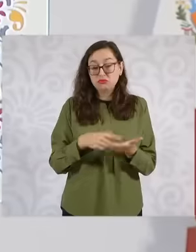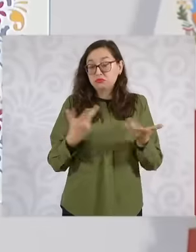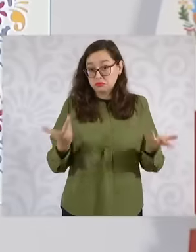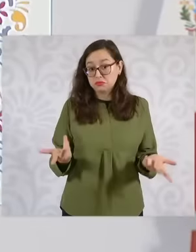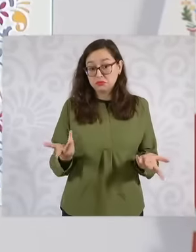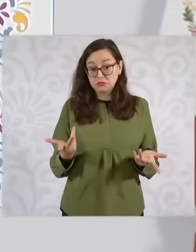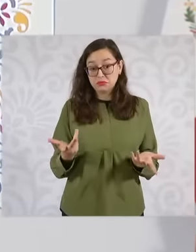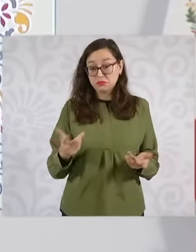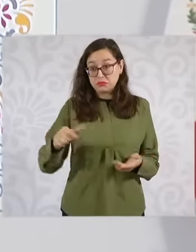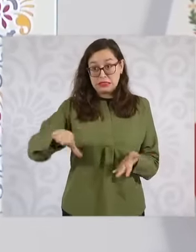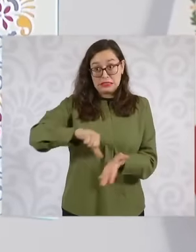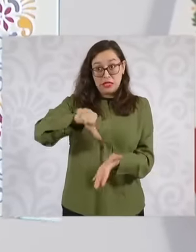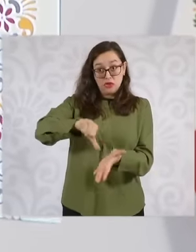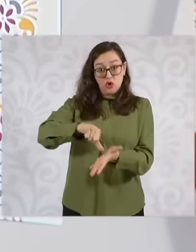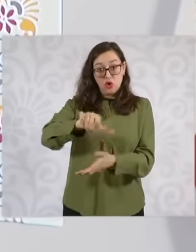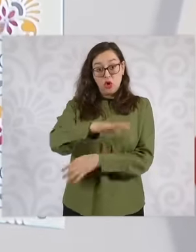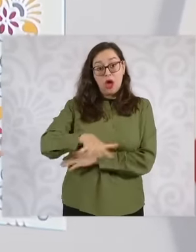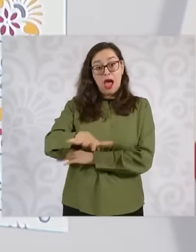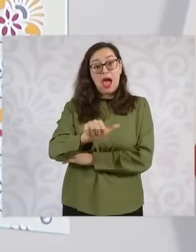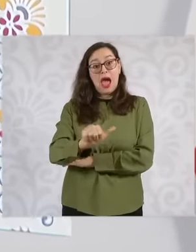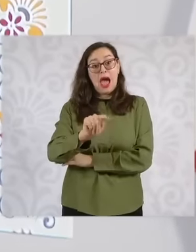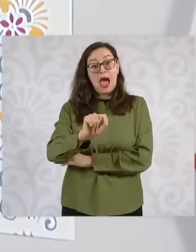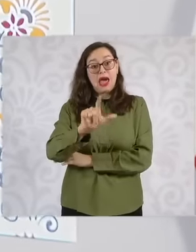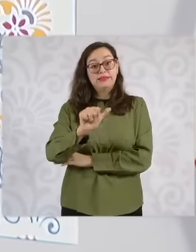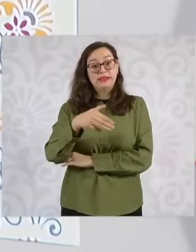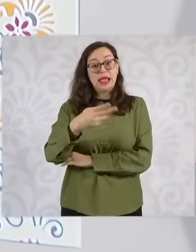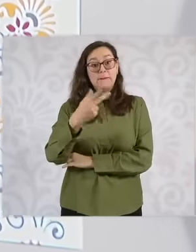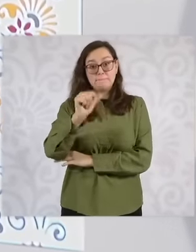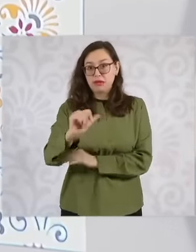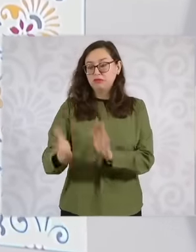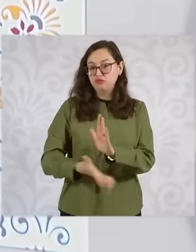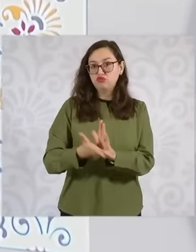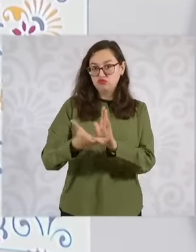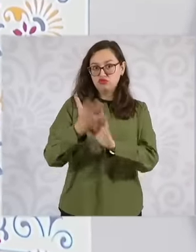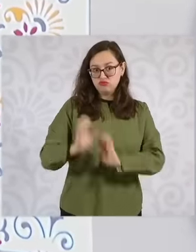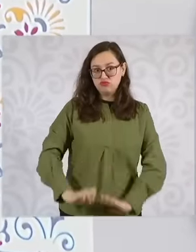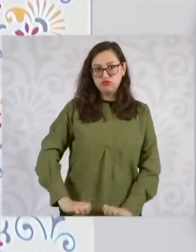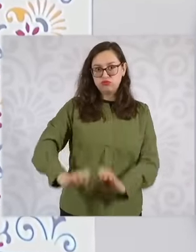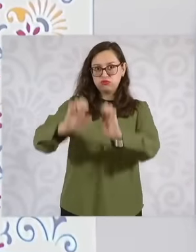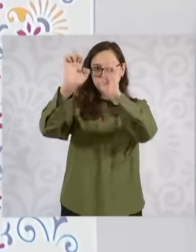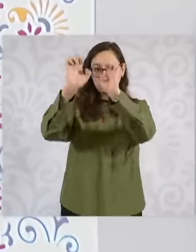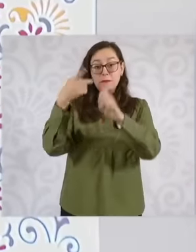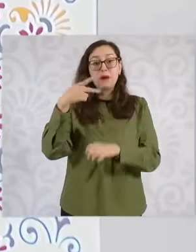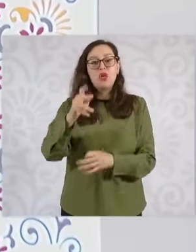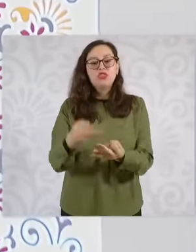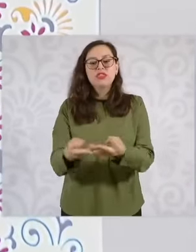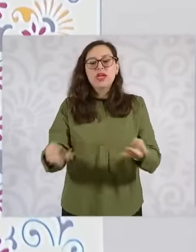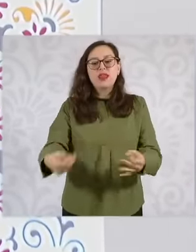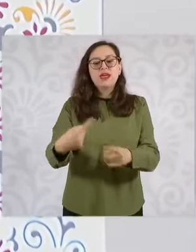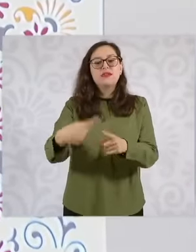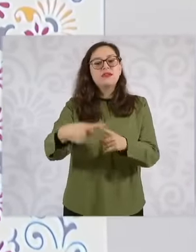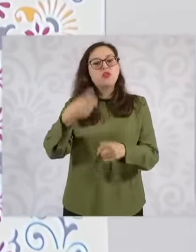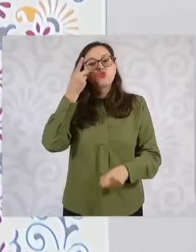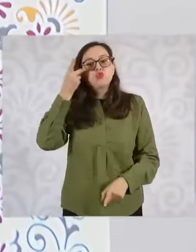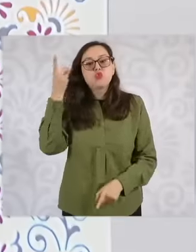of the city. It was a Pemex land. So that Pemex land was cleaned because it was